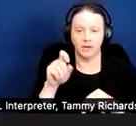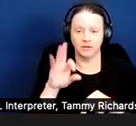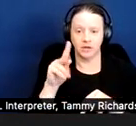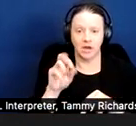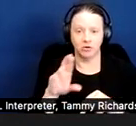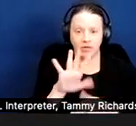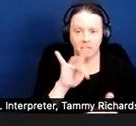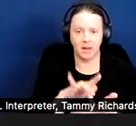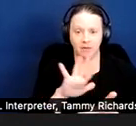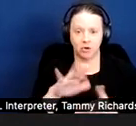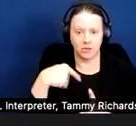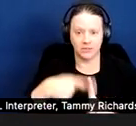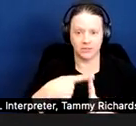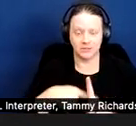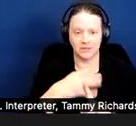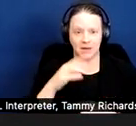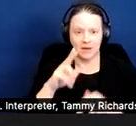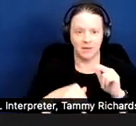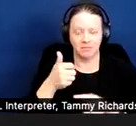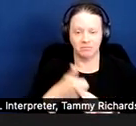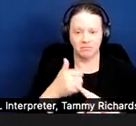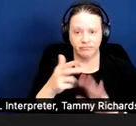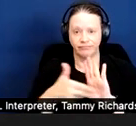her lease and the building is a no-pets building.